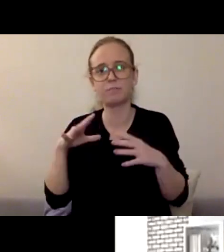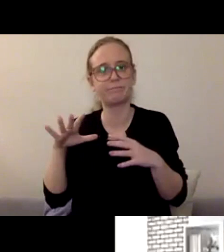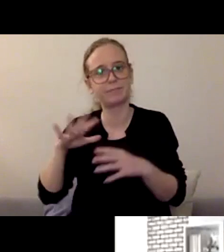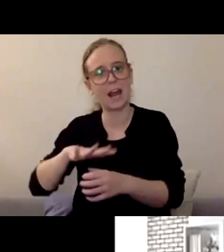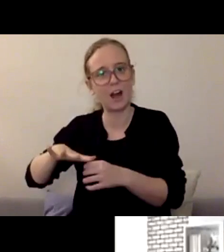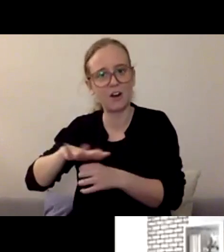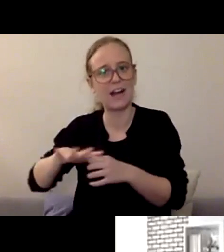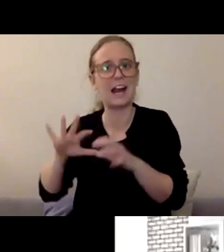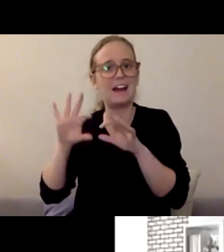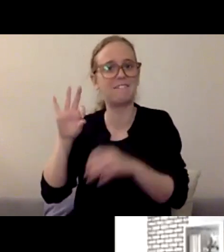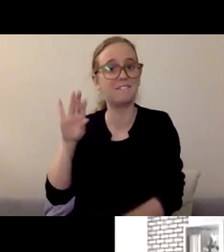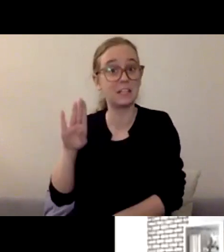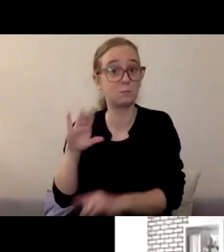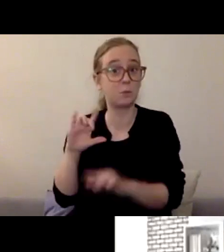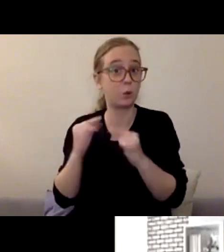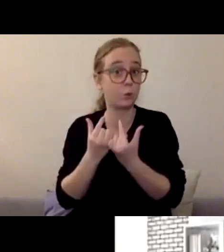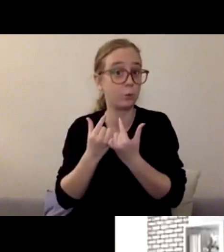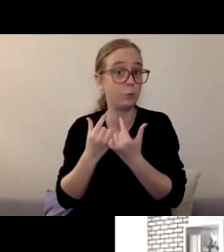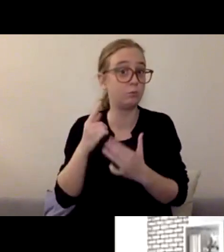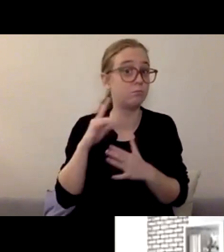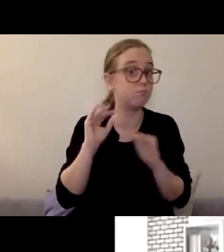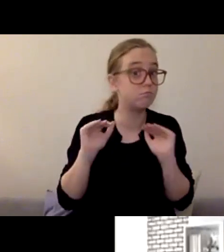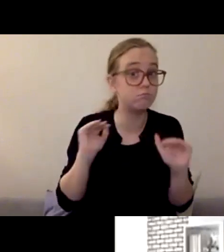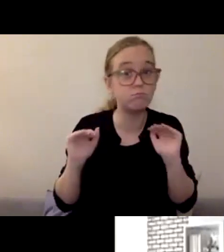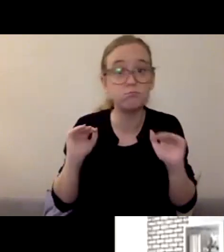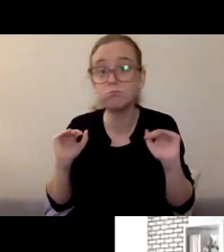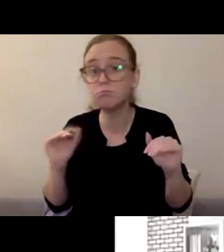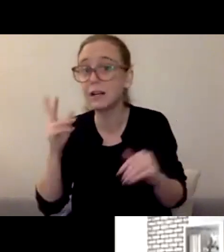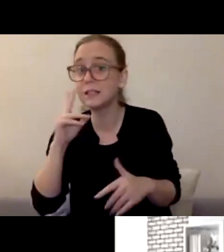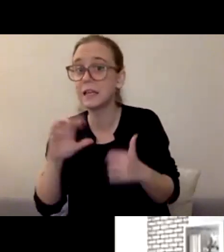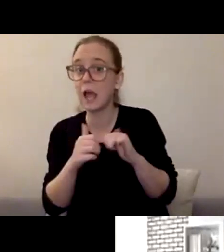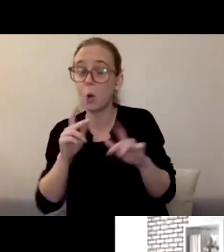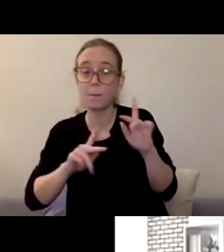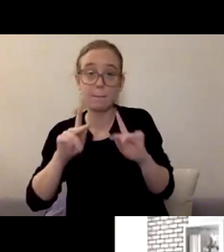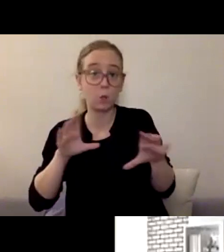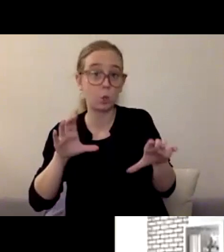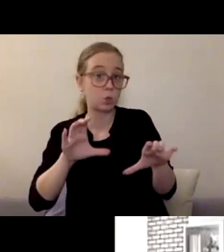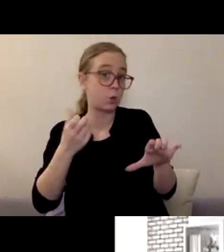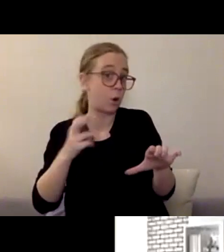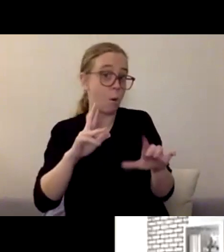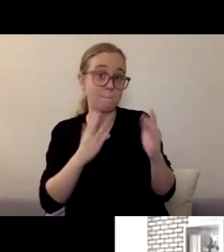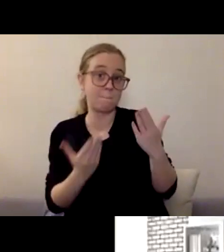and see how folks are doing or go knock on a door and step back with your mask on